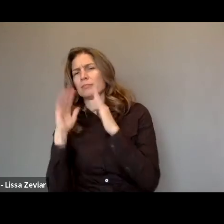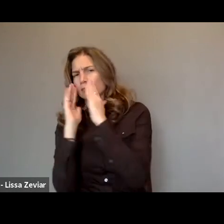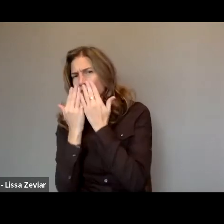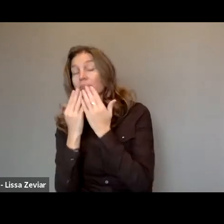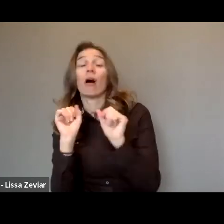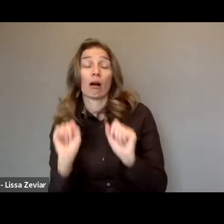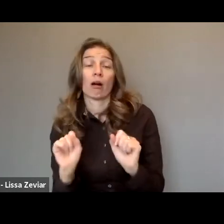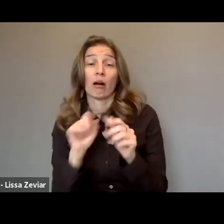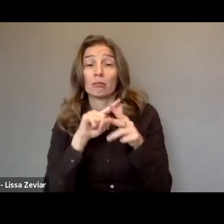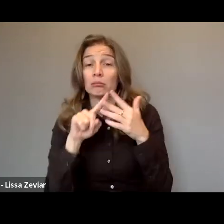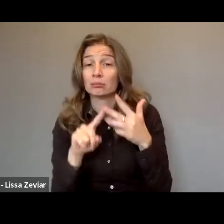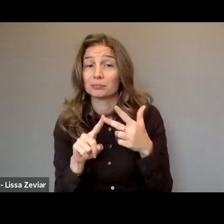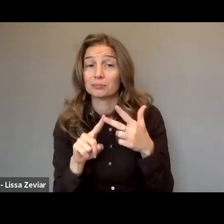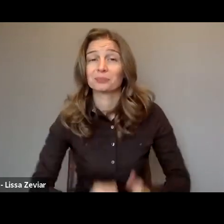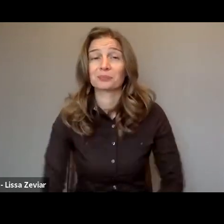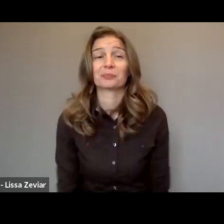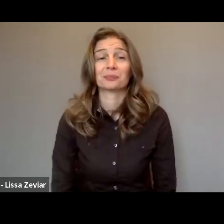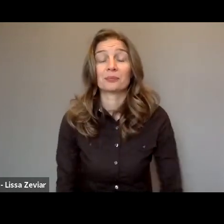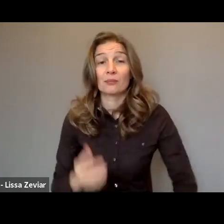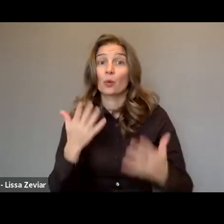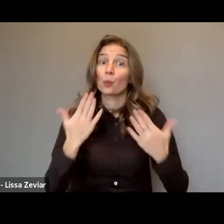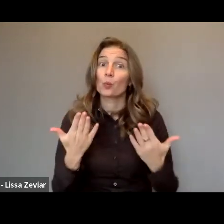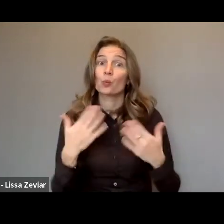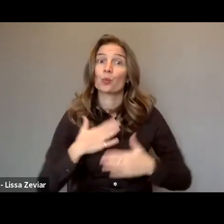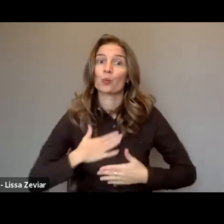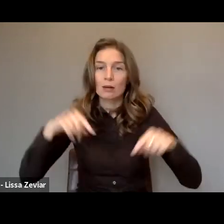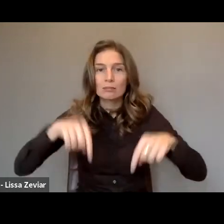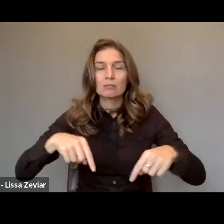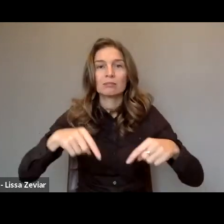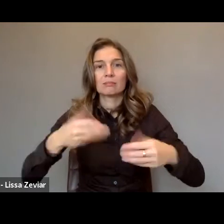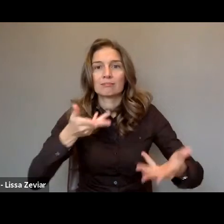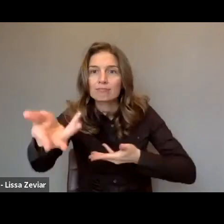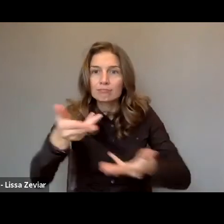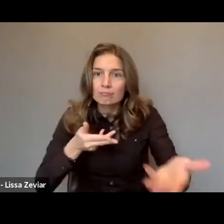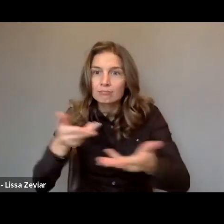We'll give the floor to participants to send questions during the Q&A.